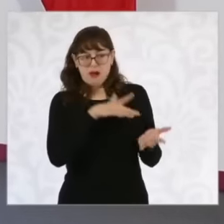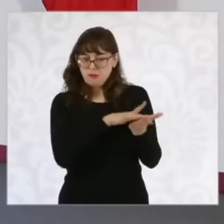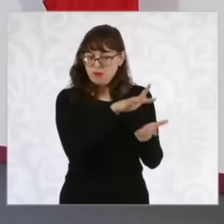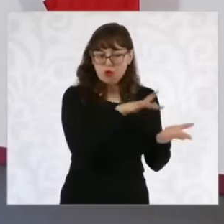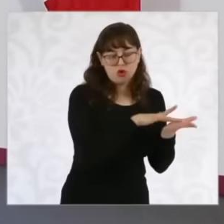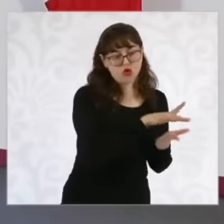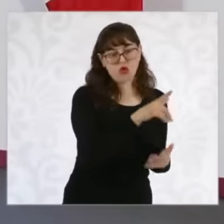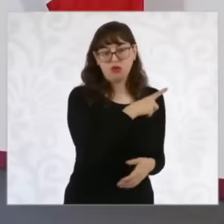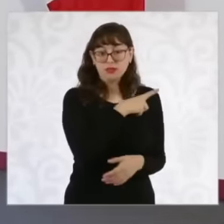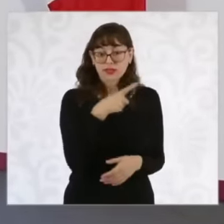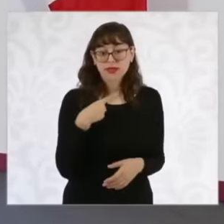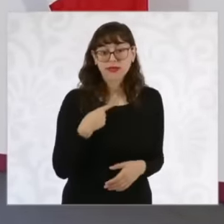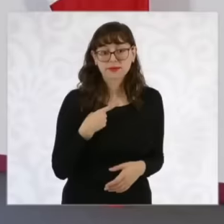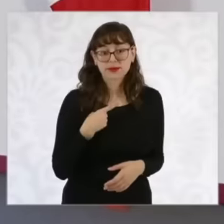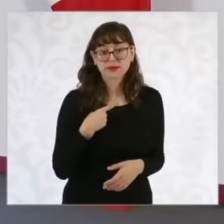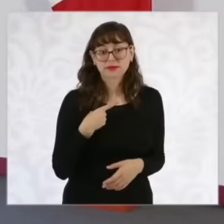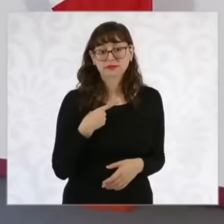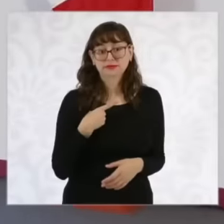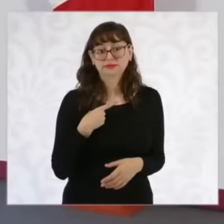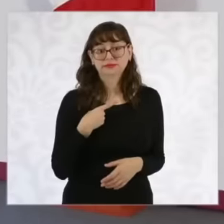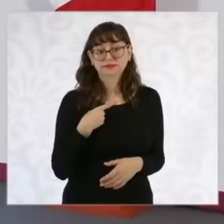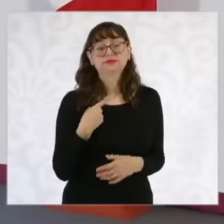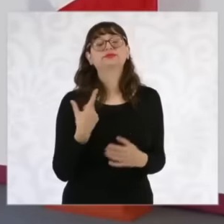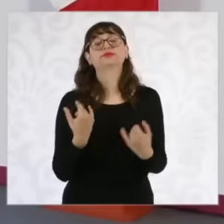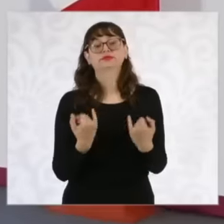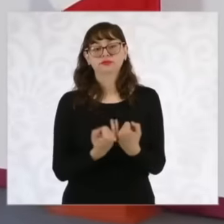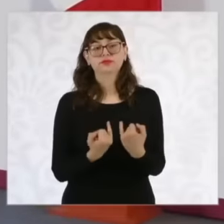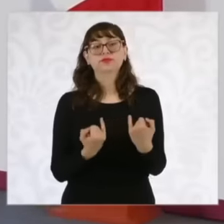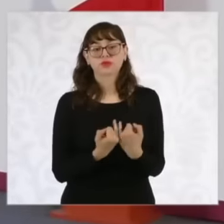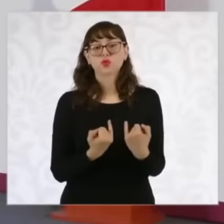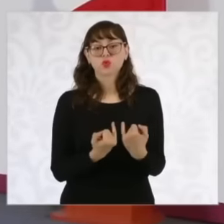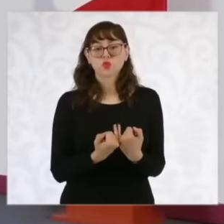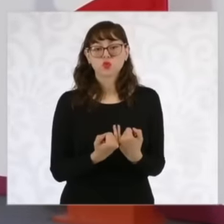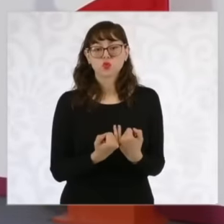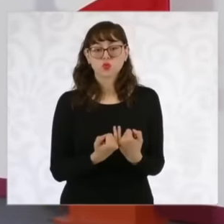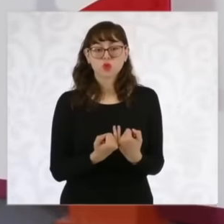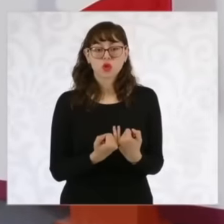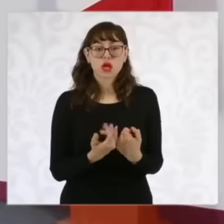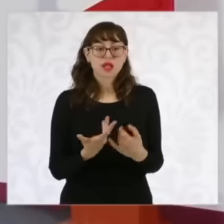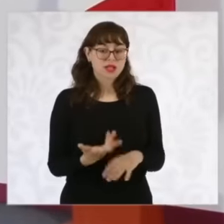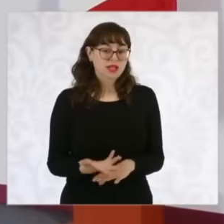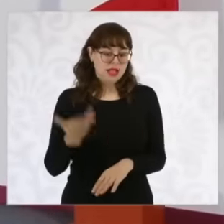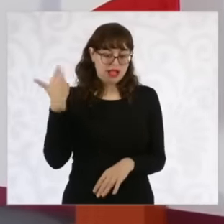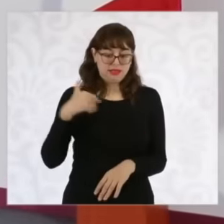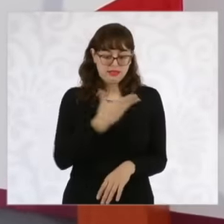It is also important at the time, uh, it was raised by President López Obrador and I also think that